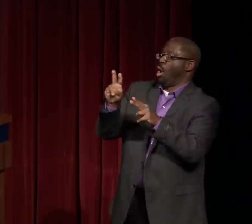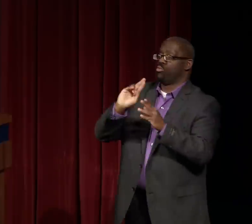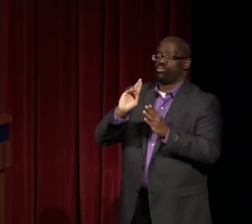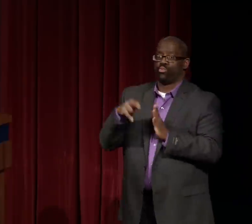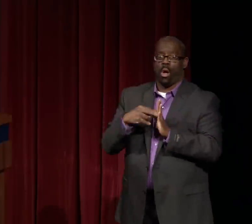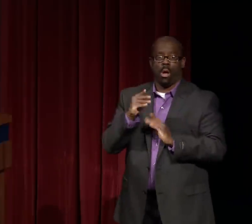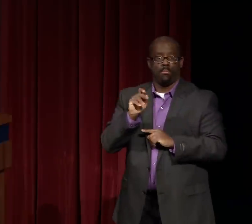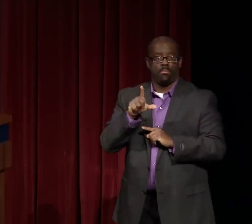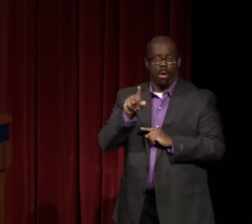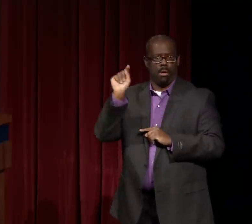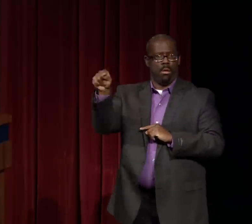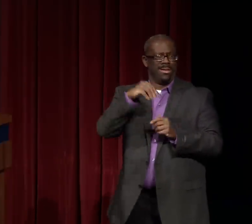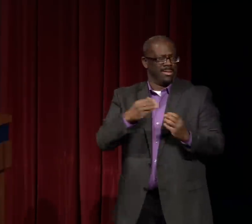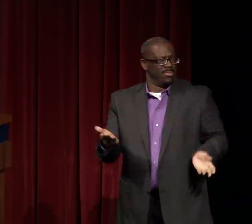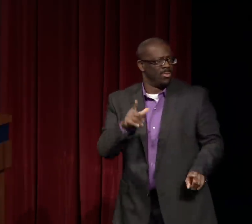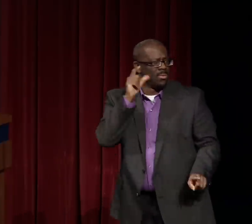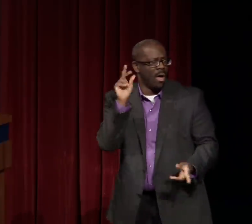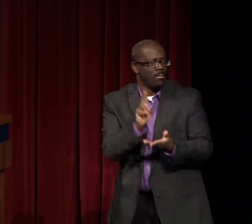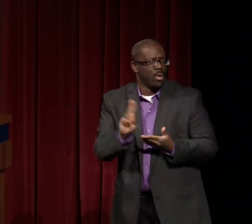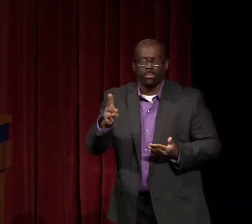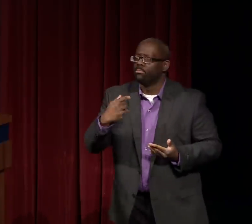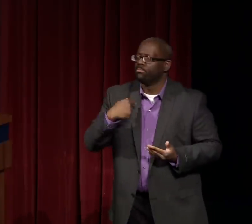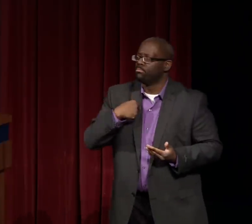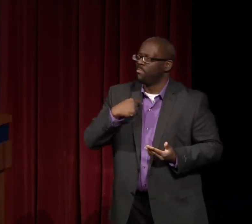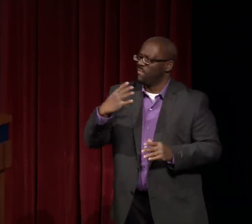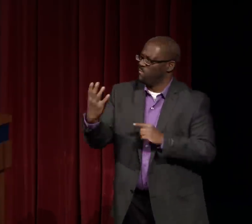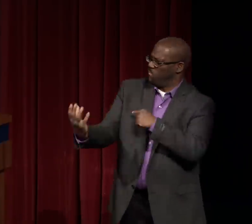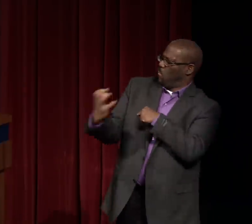would be manual labor. And it wasn't until I came to Gallaudet